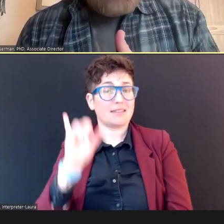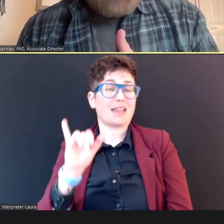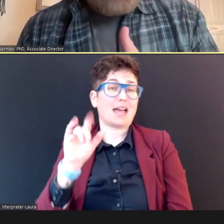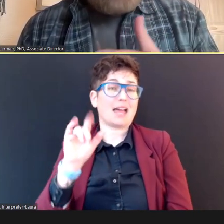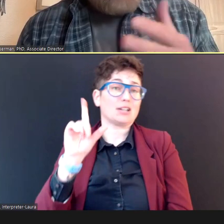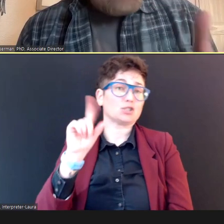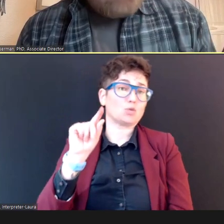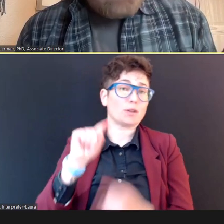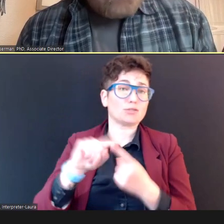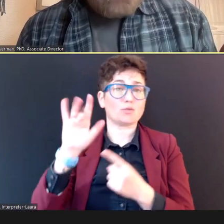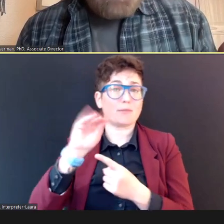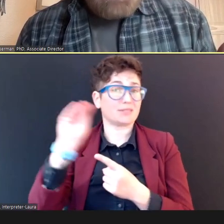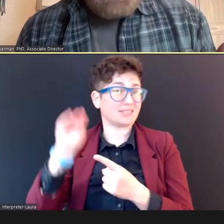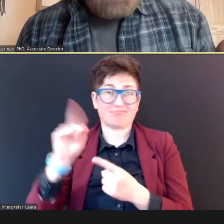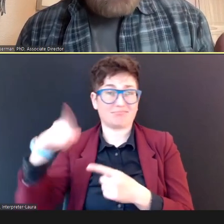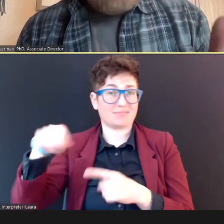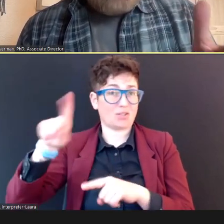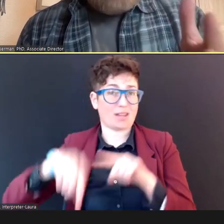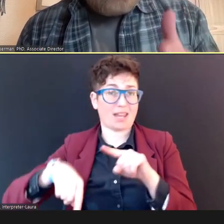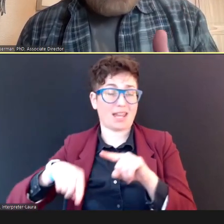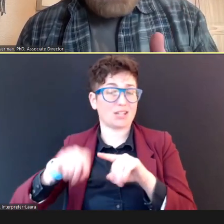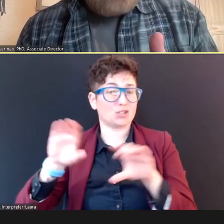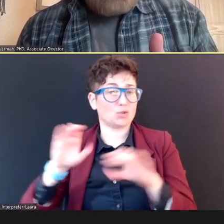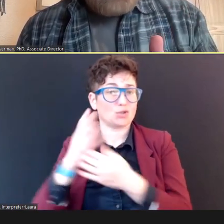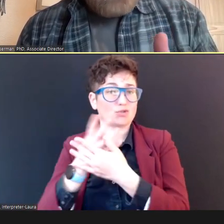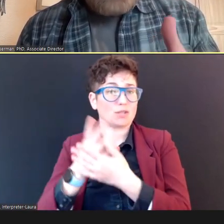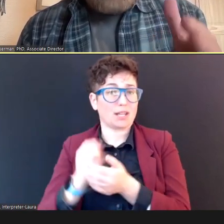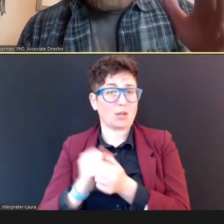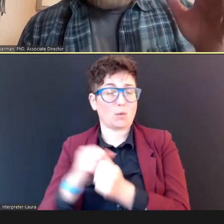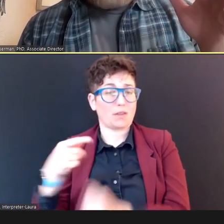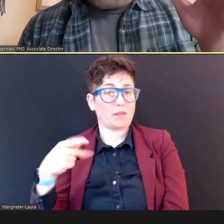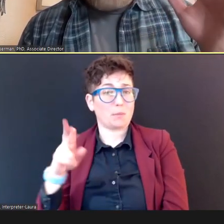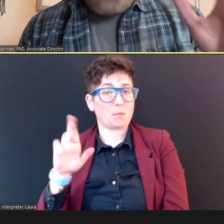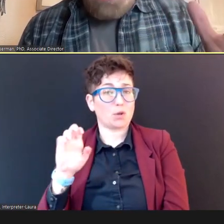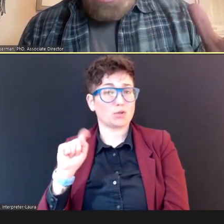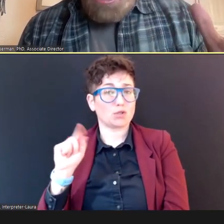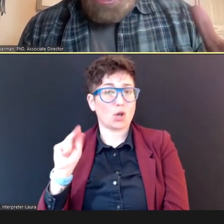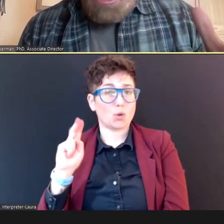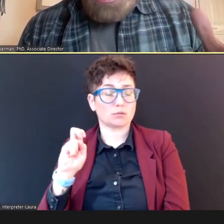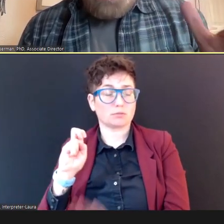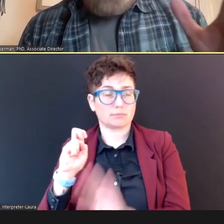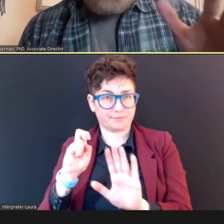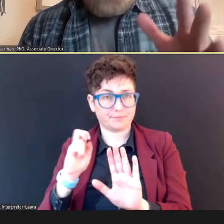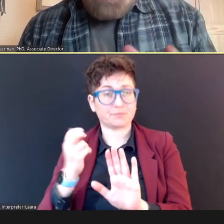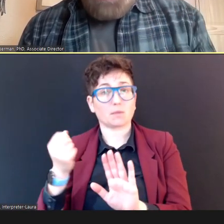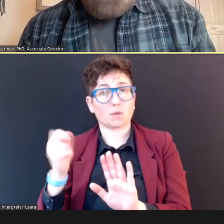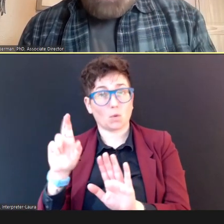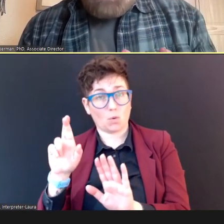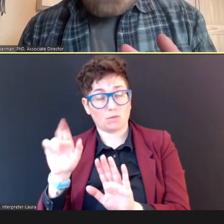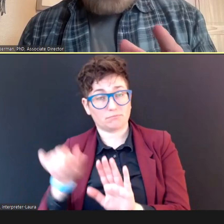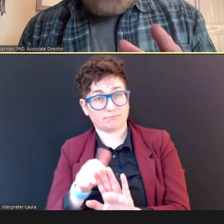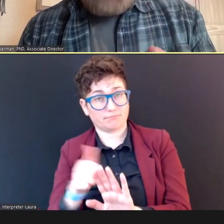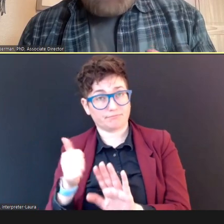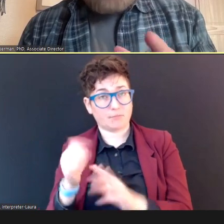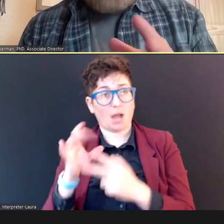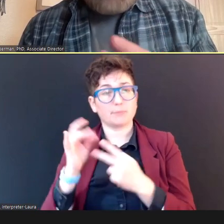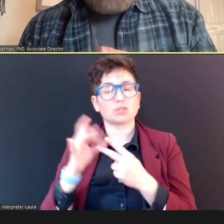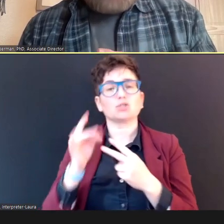can't be screened with PureTones. Or.... Alternatively, You'll need to have a means for systematically